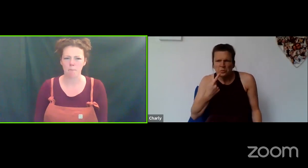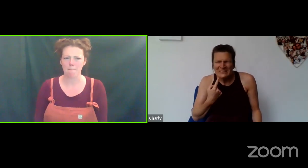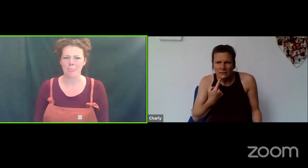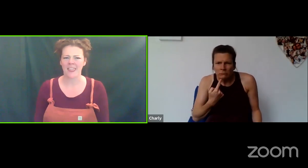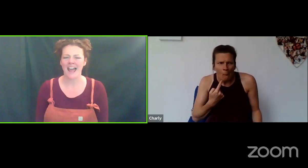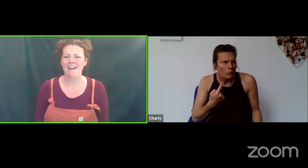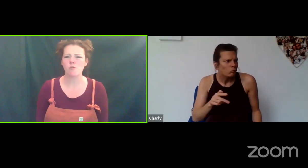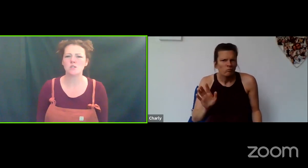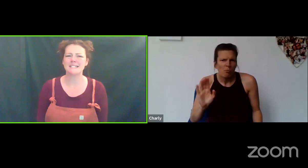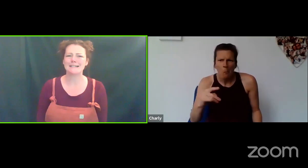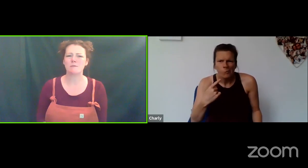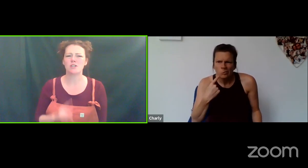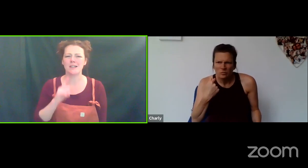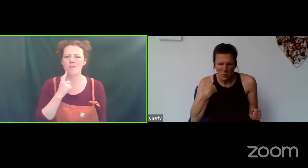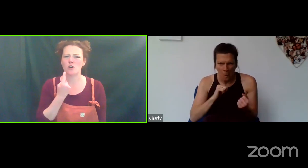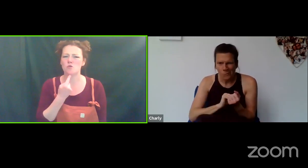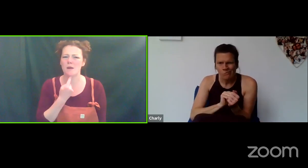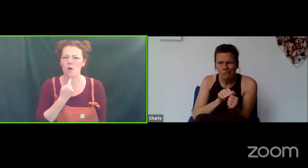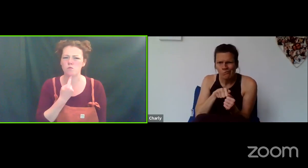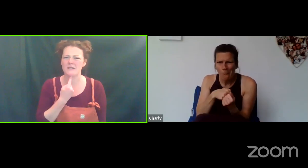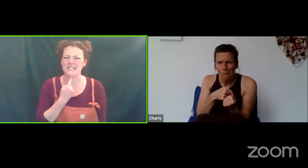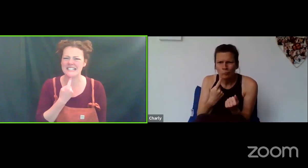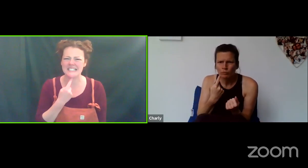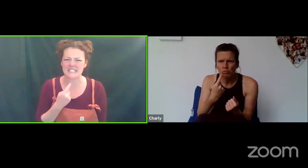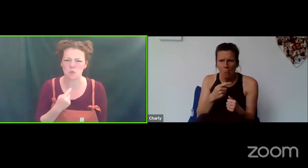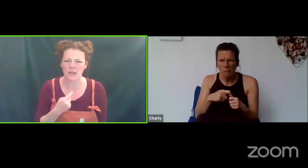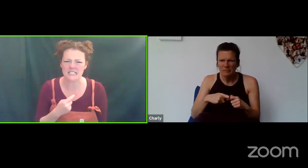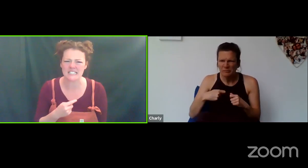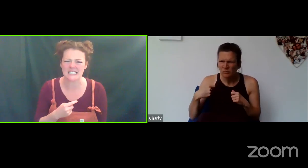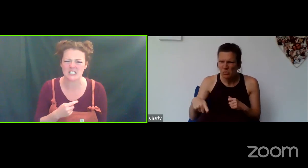Everybody, that's it pretend you've got a sweet but this isn't sweet... this is